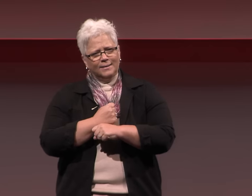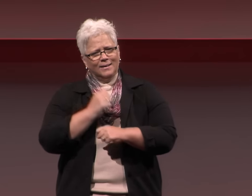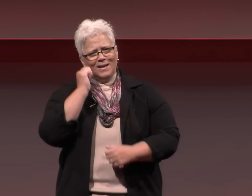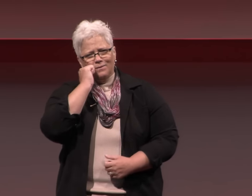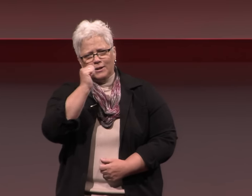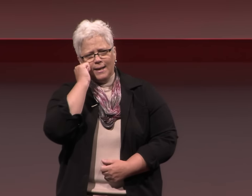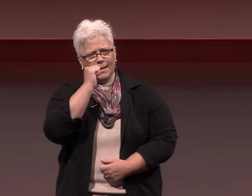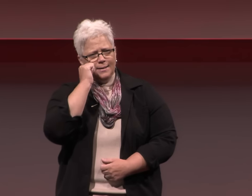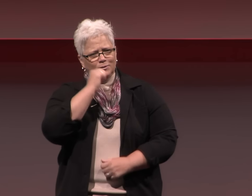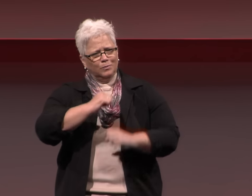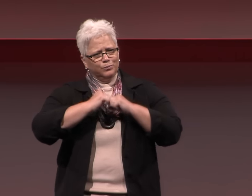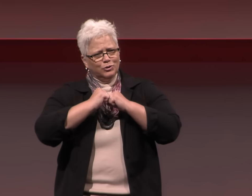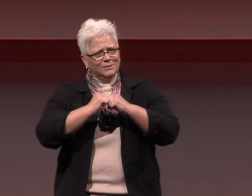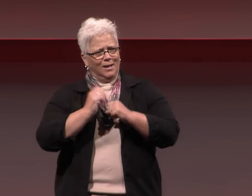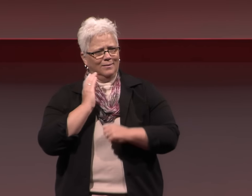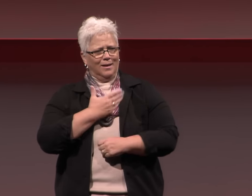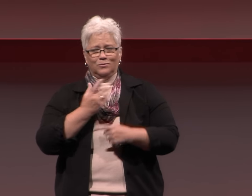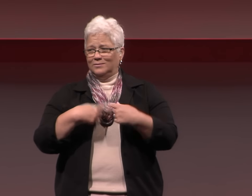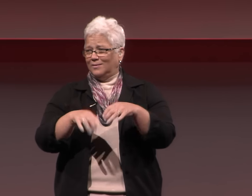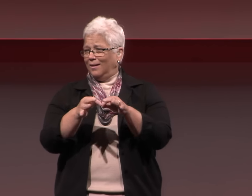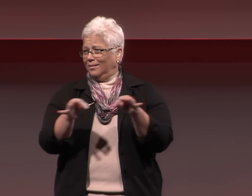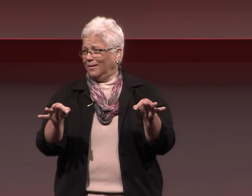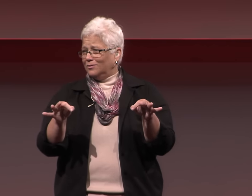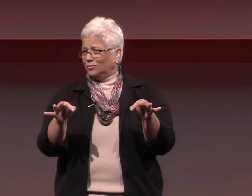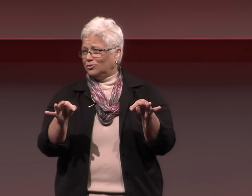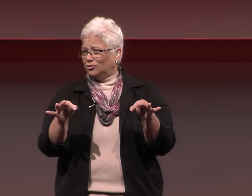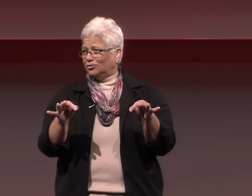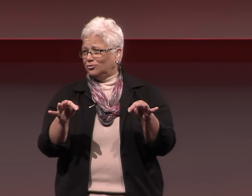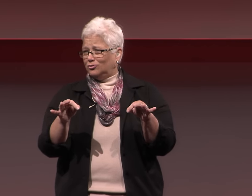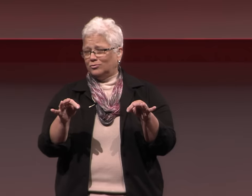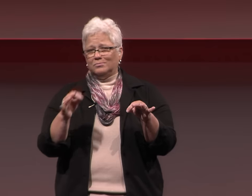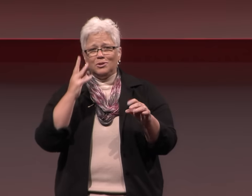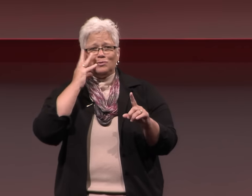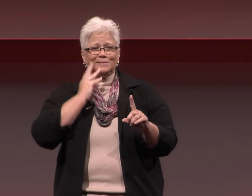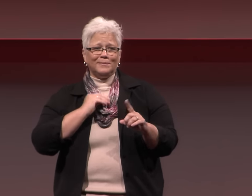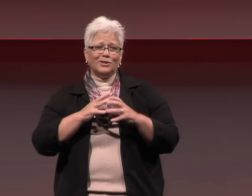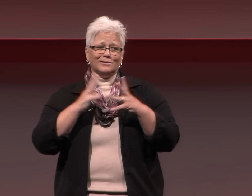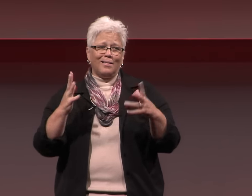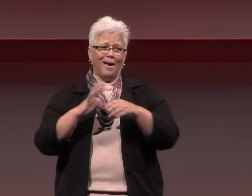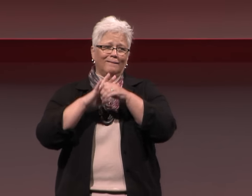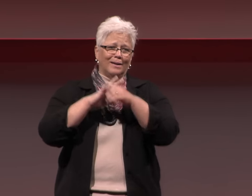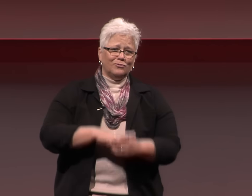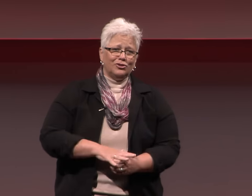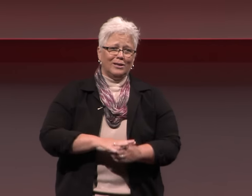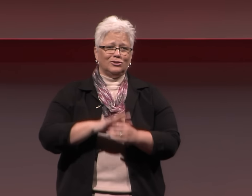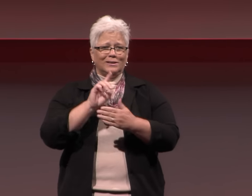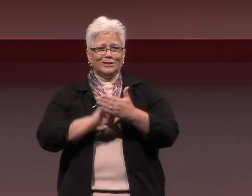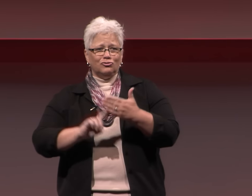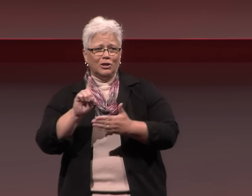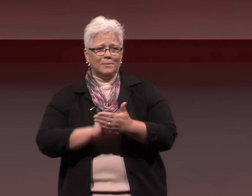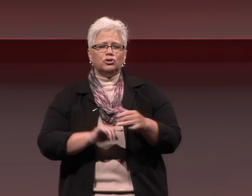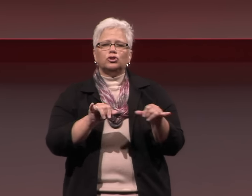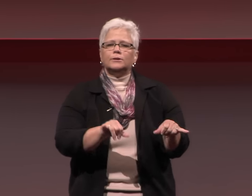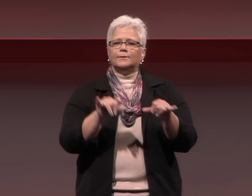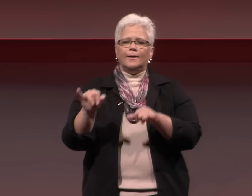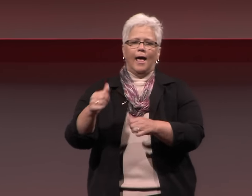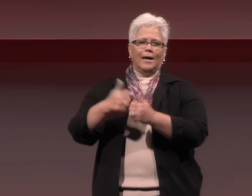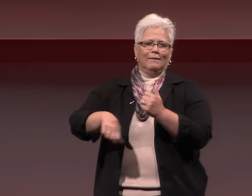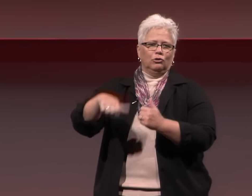When we have to fight, almost daily, to protect sign language, we experience a lot of oppression and discrimination,